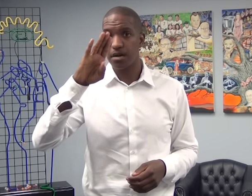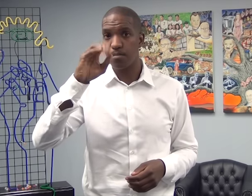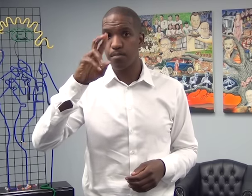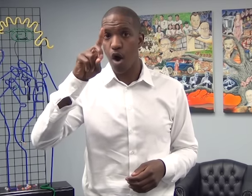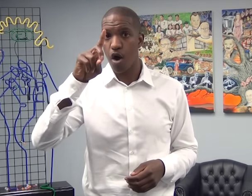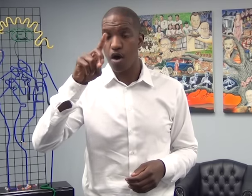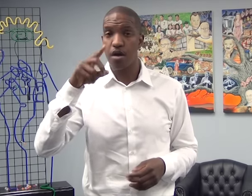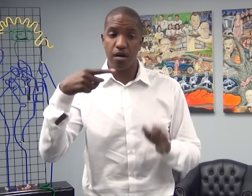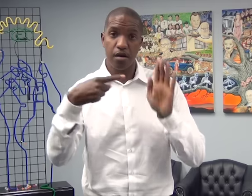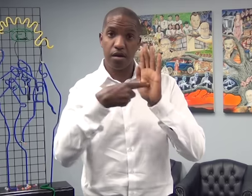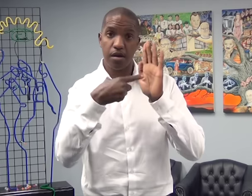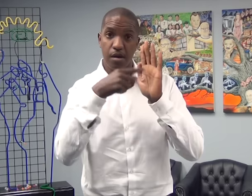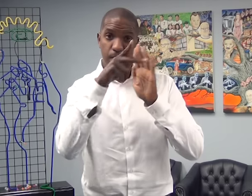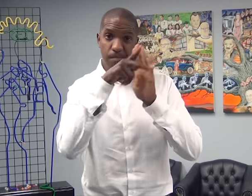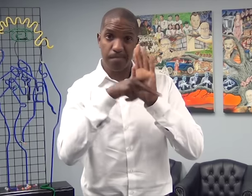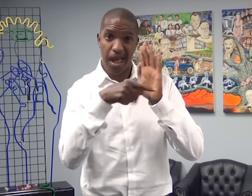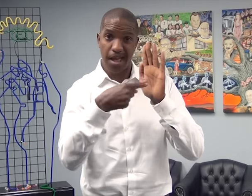We had sued the Board on behalf of a deaf pharmacist.